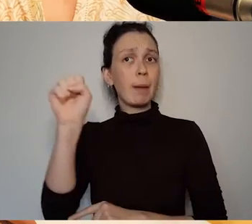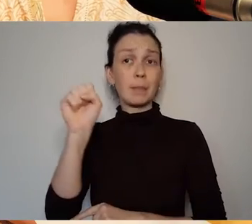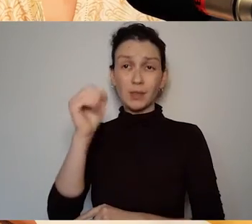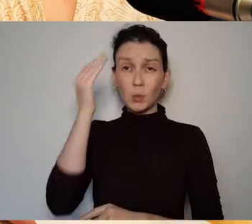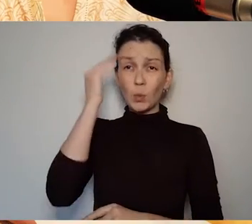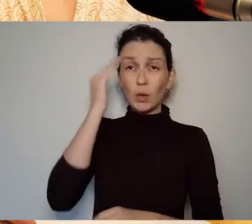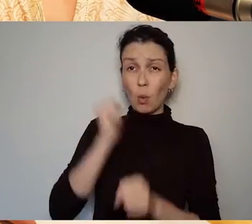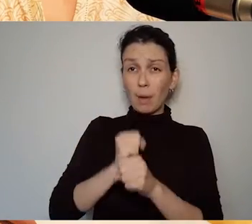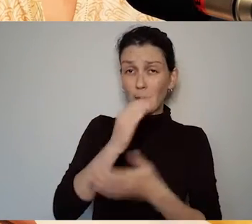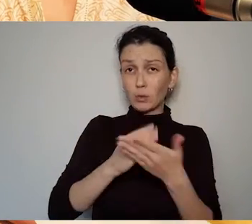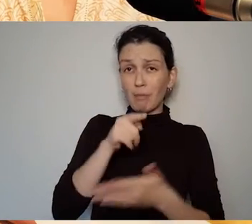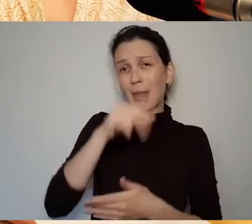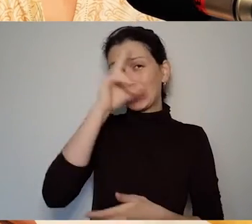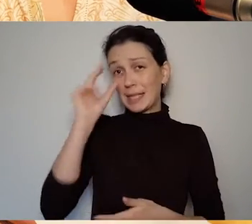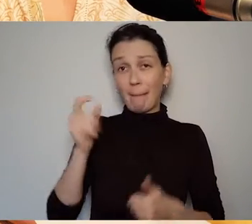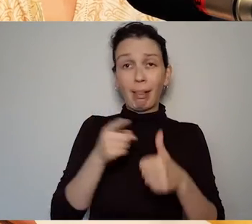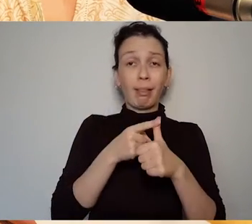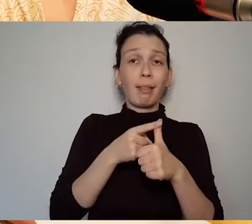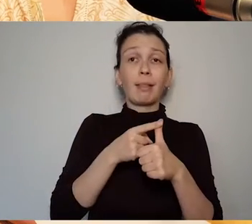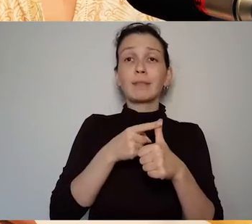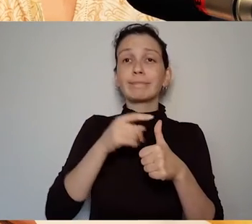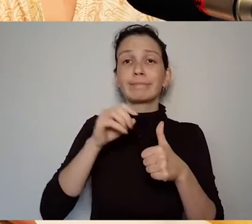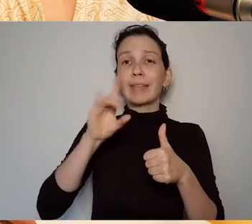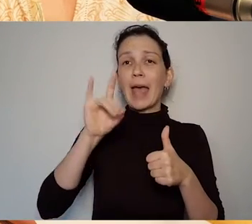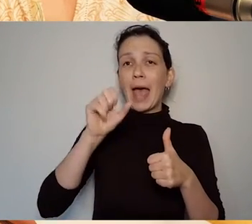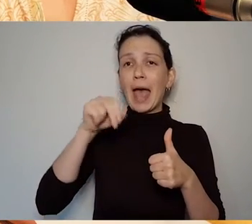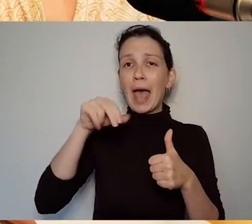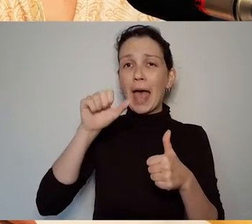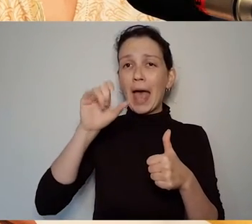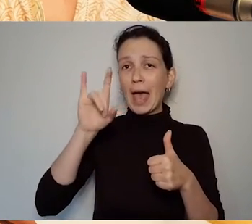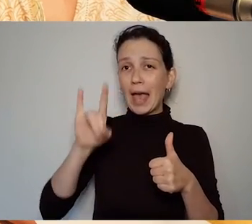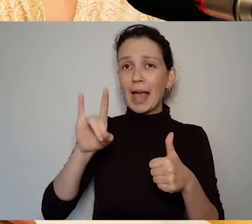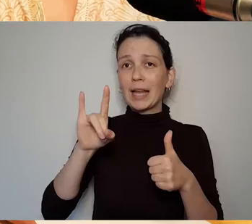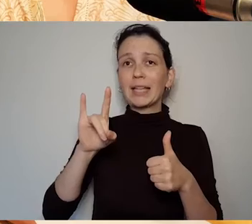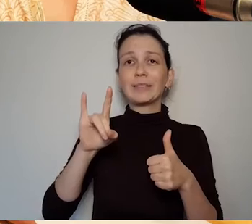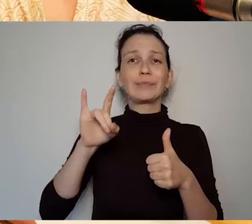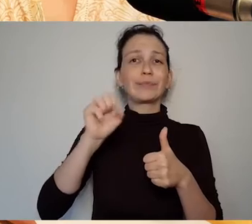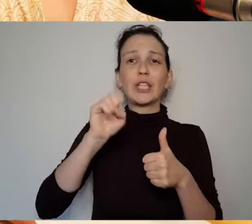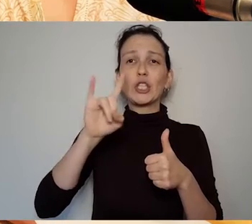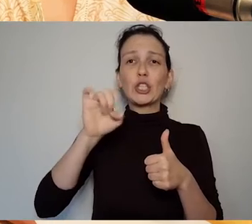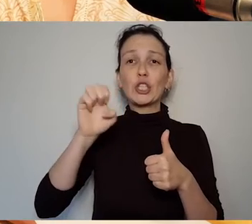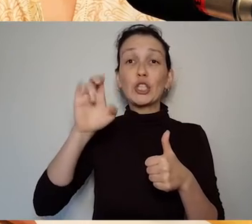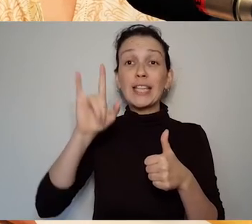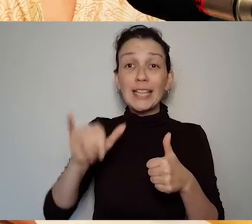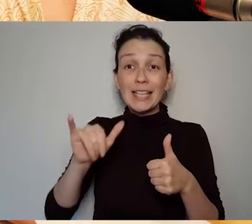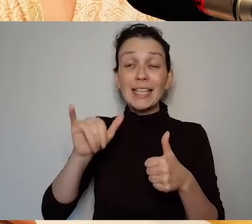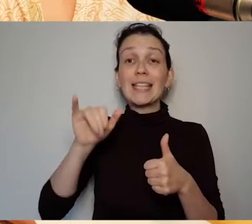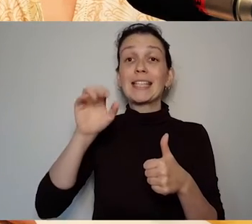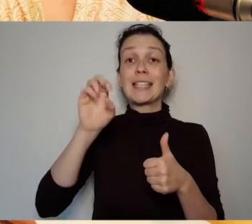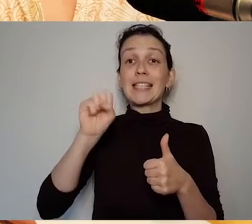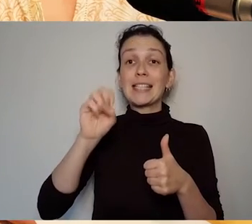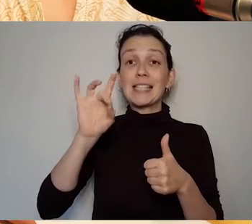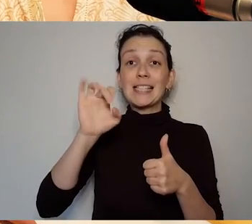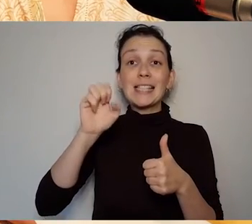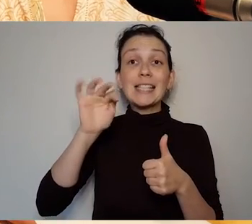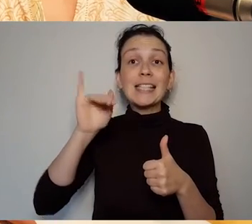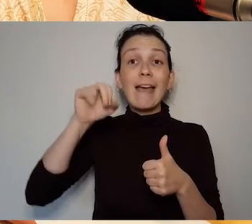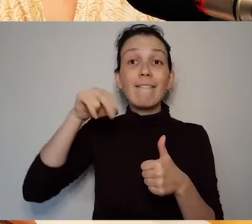of those women. We're thinking of Hanna Sheehy Skeffington and the suffrage movement in Ireland